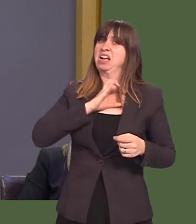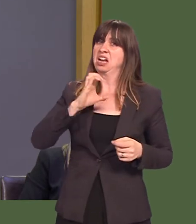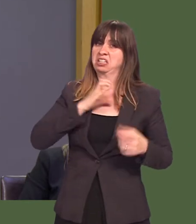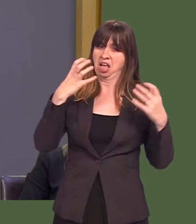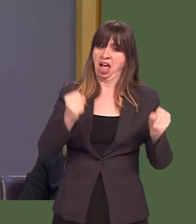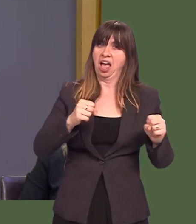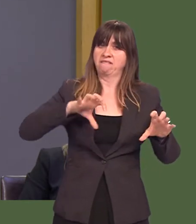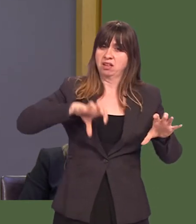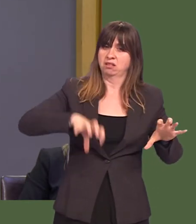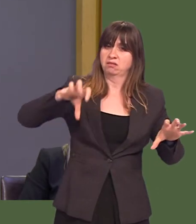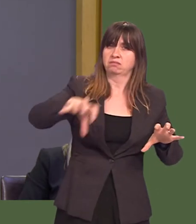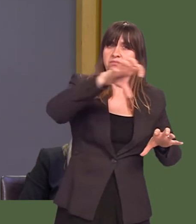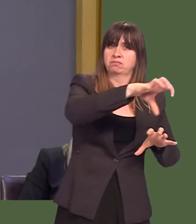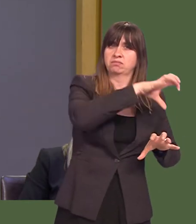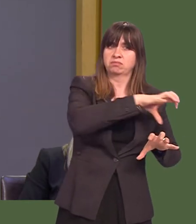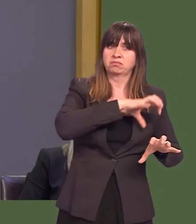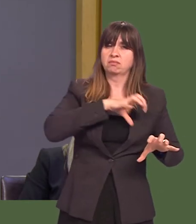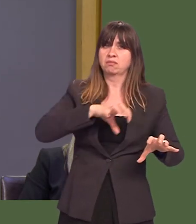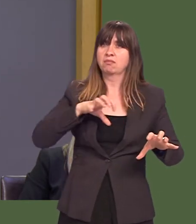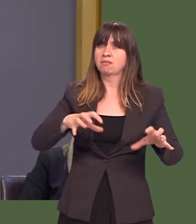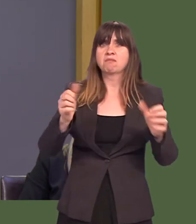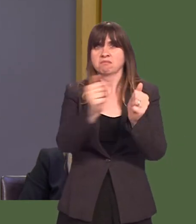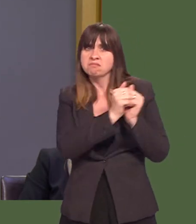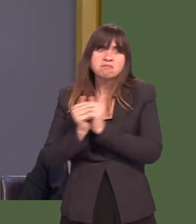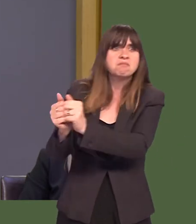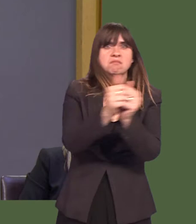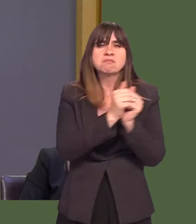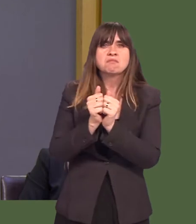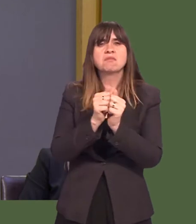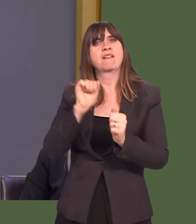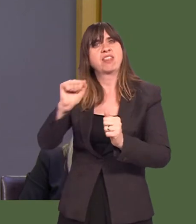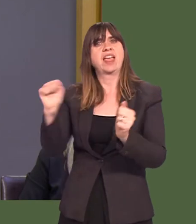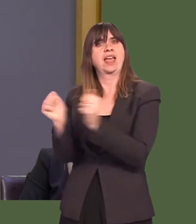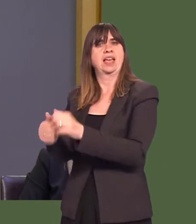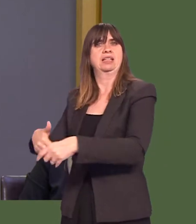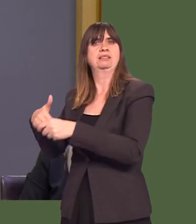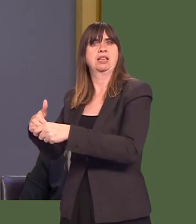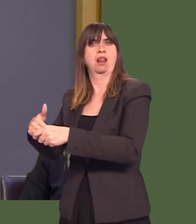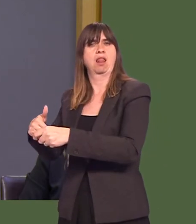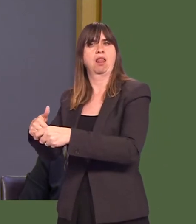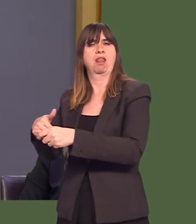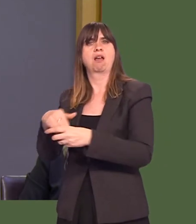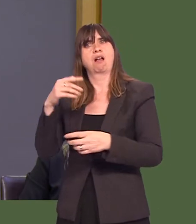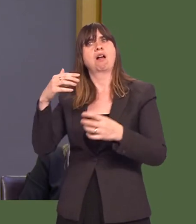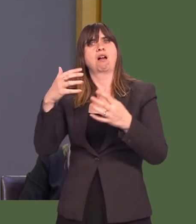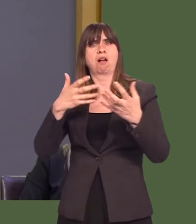negotiation and the approval of the CETA deal with the European Union. We also know, of course, since then, of the role of the Wallonian Parliament in approving